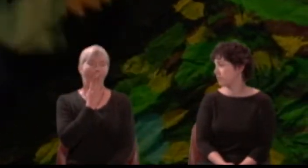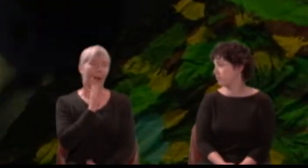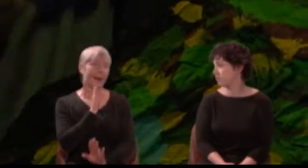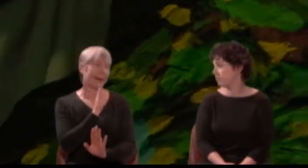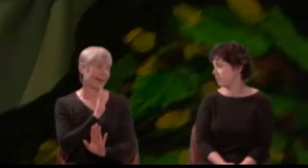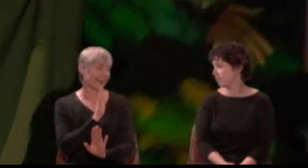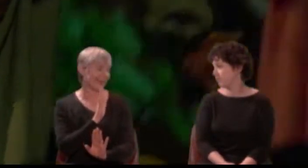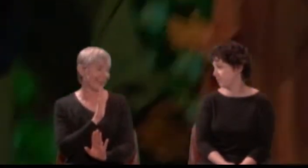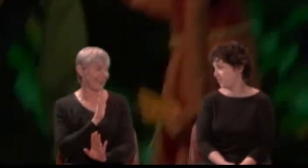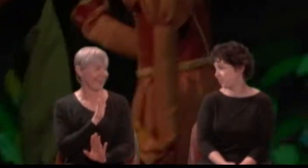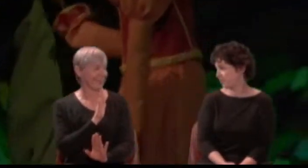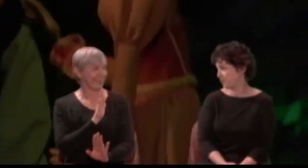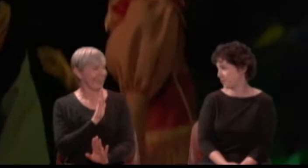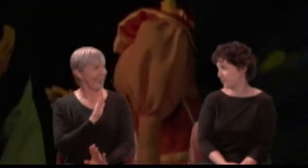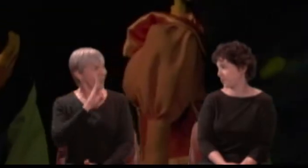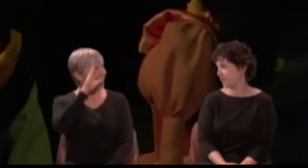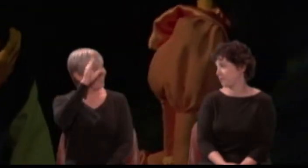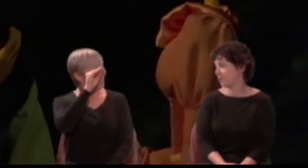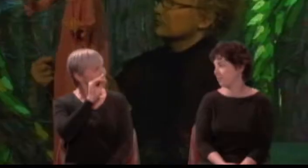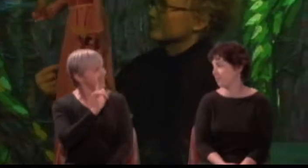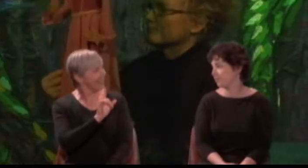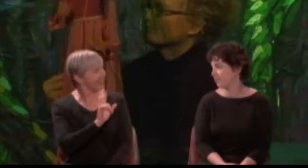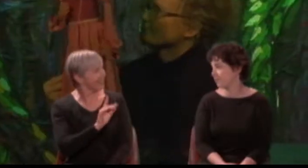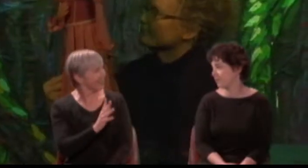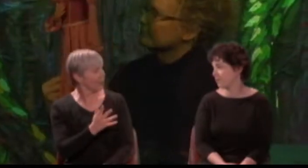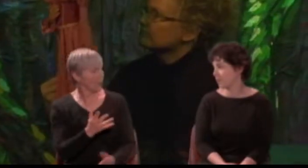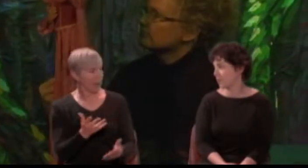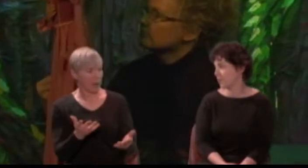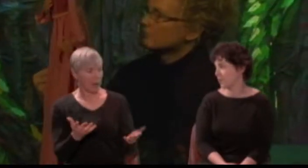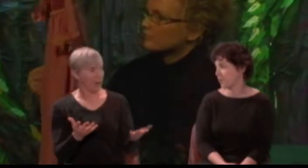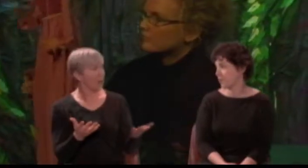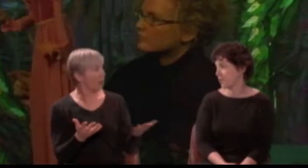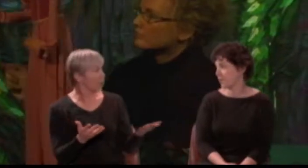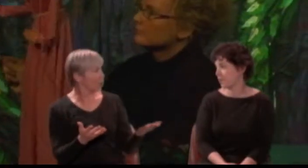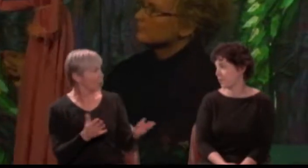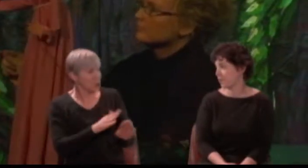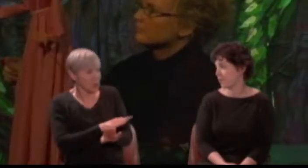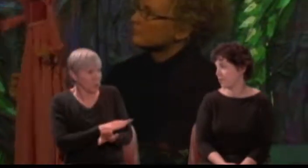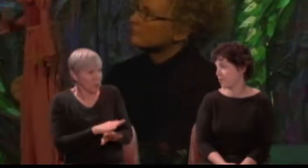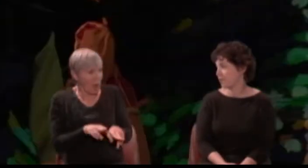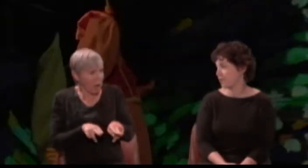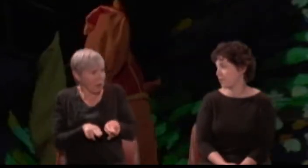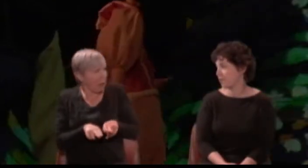Nay, good Lysander. For my sake, do not lie so near.